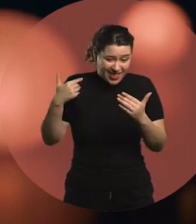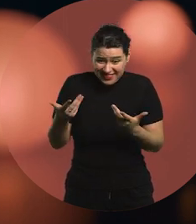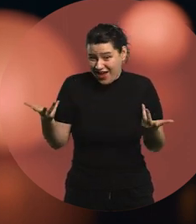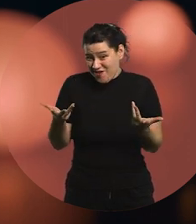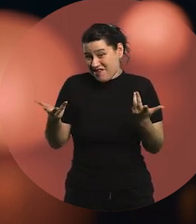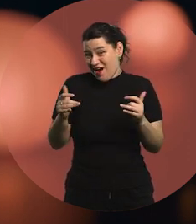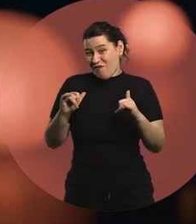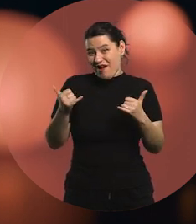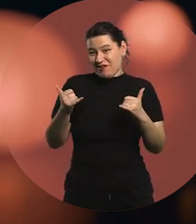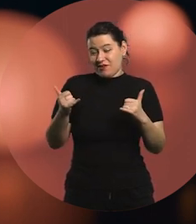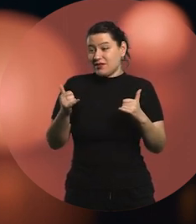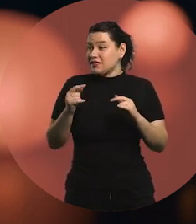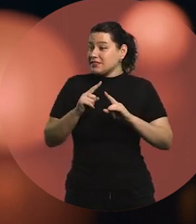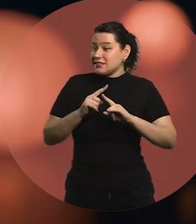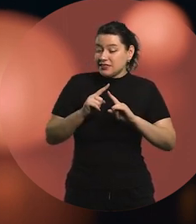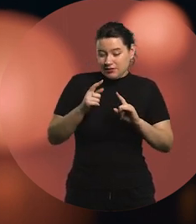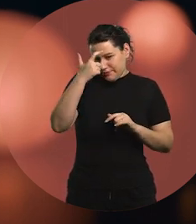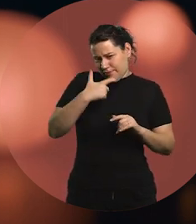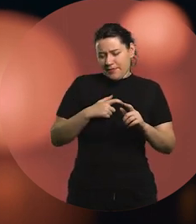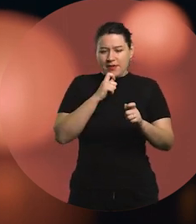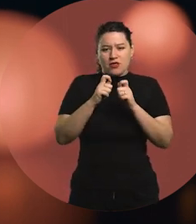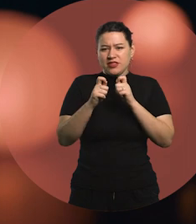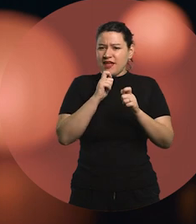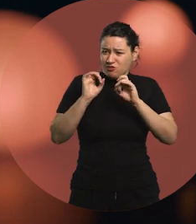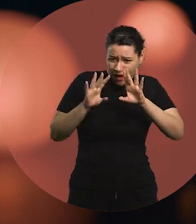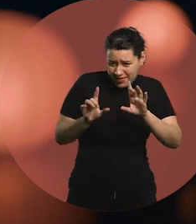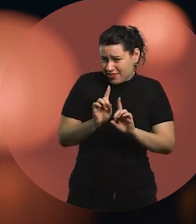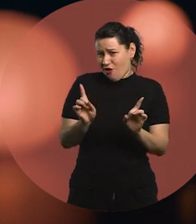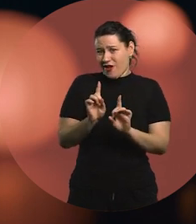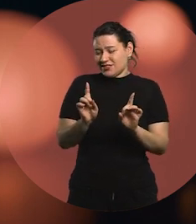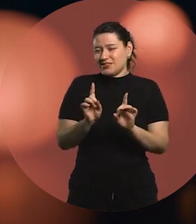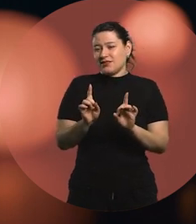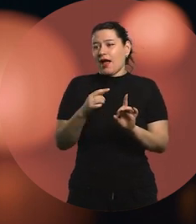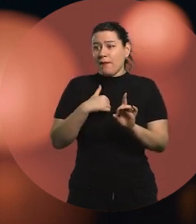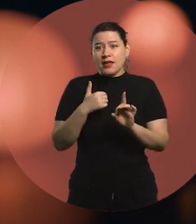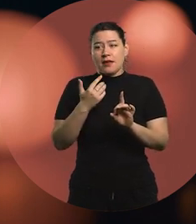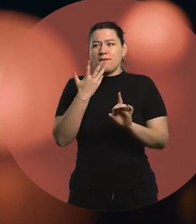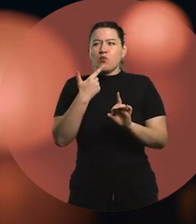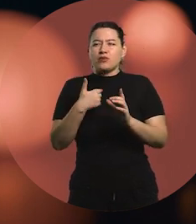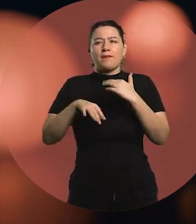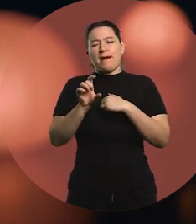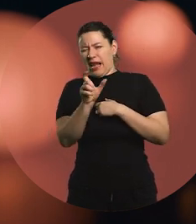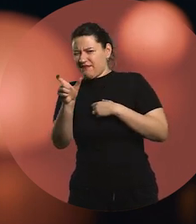I don't consider myself just a journalist, actually I like the term communicator better,